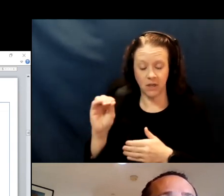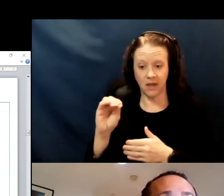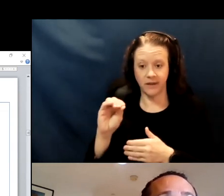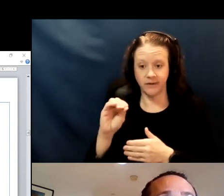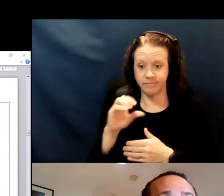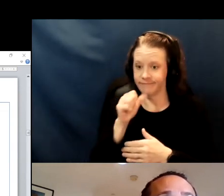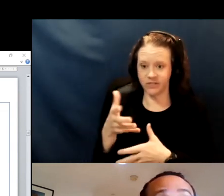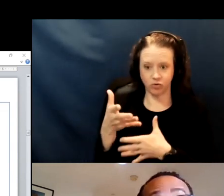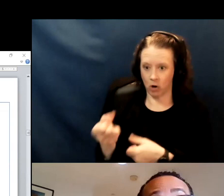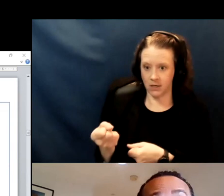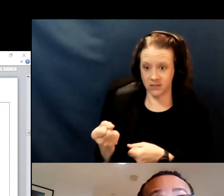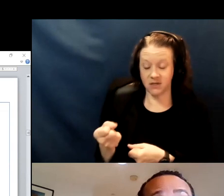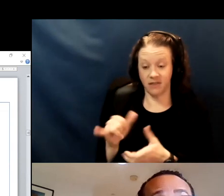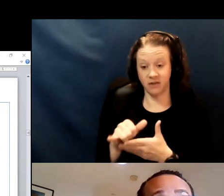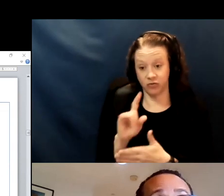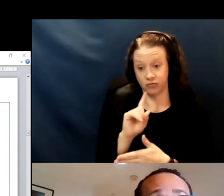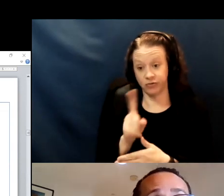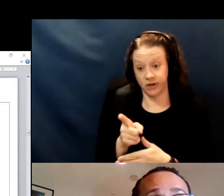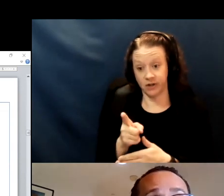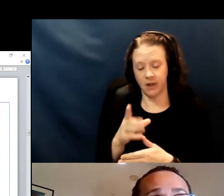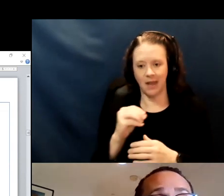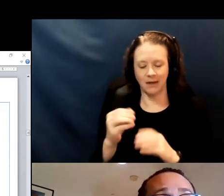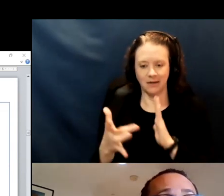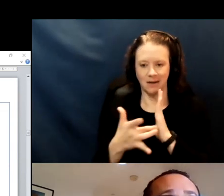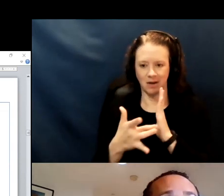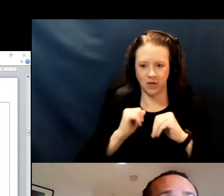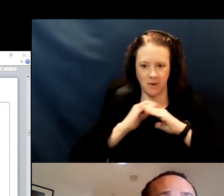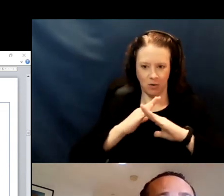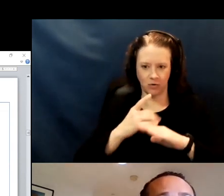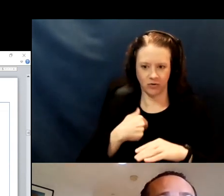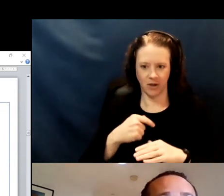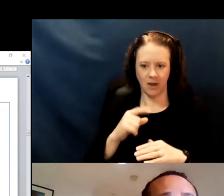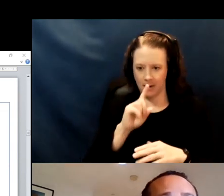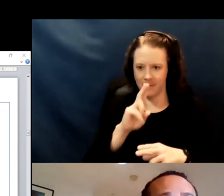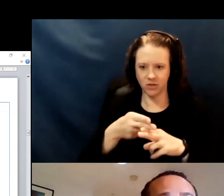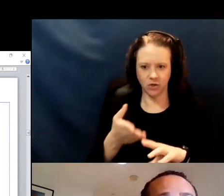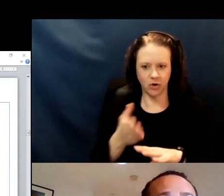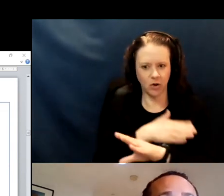This is very real. As well as technology barriers. As I mentioned earlier, technology can be a real barrier